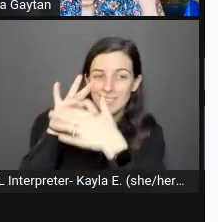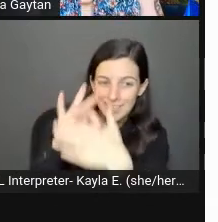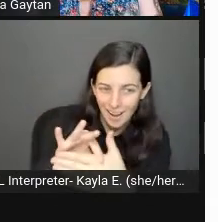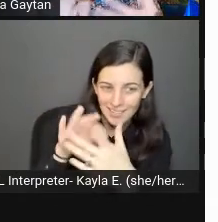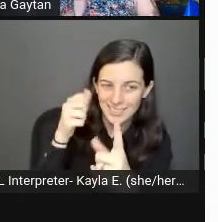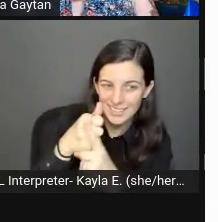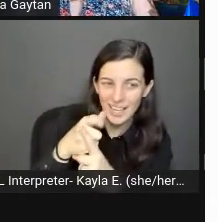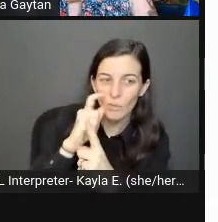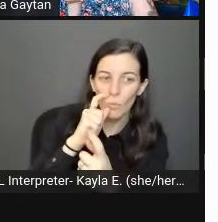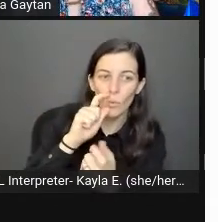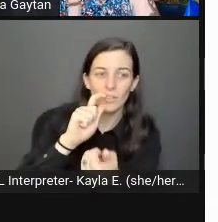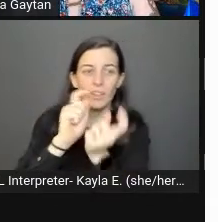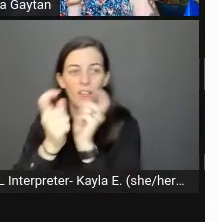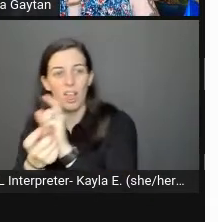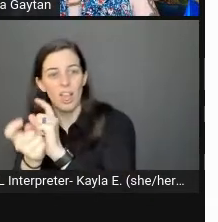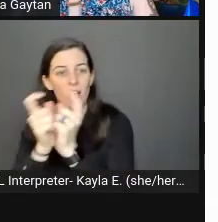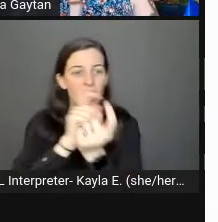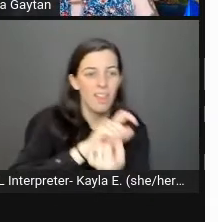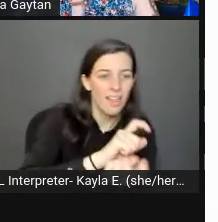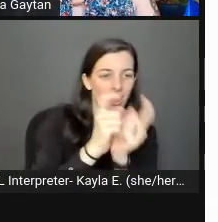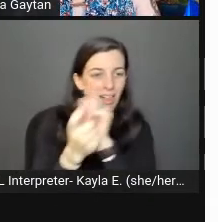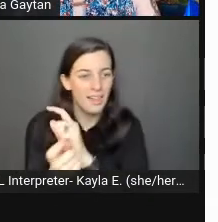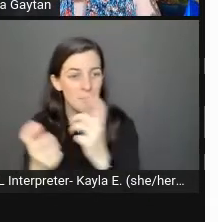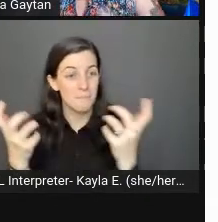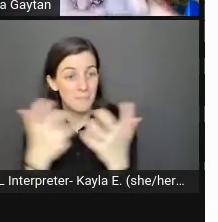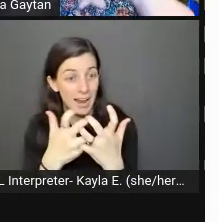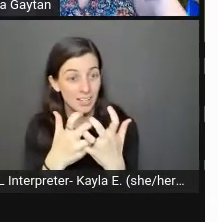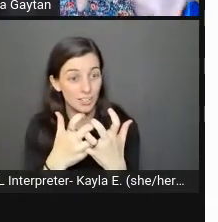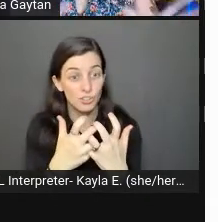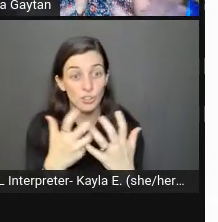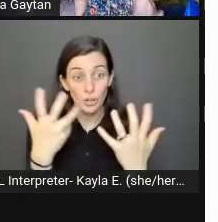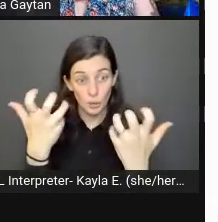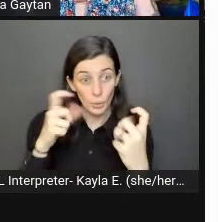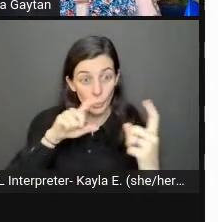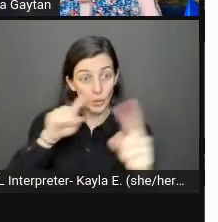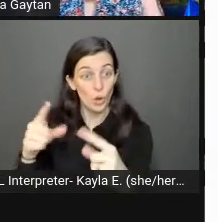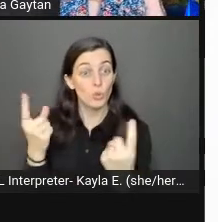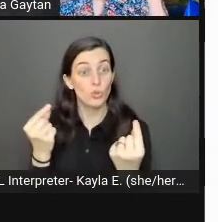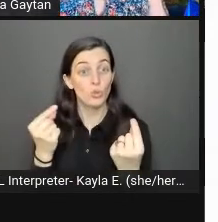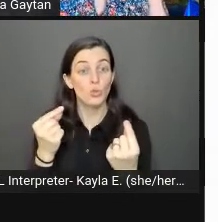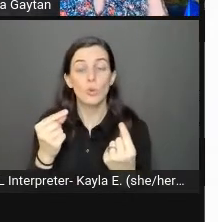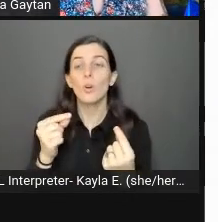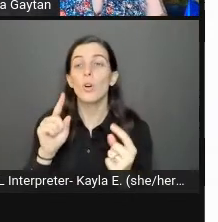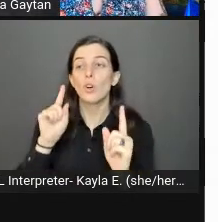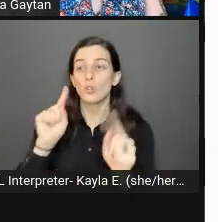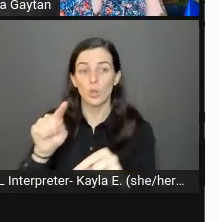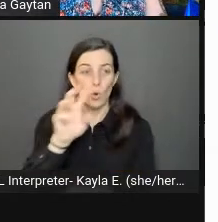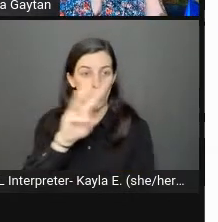If you want to see responsiveness in action, go to a website, have it on full screen on your computer, and then gradually